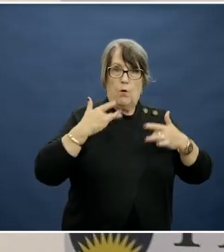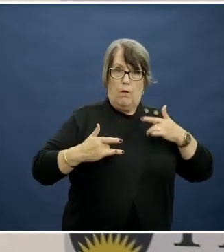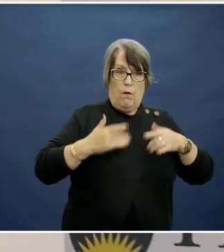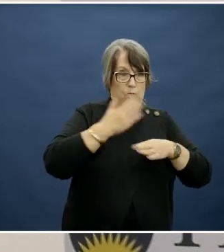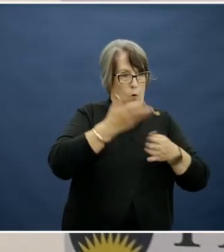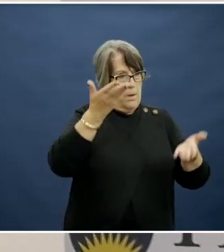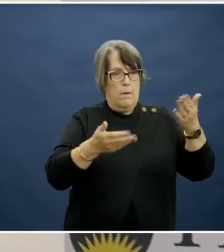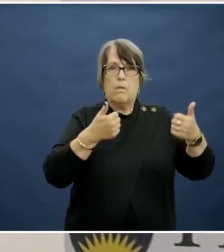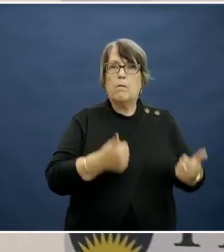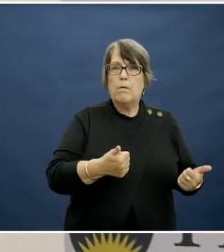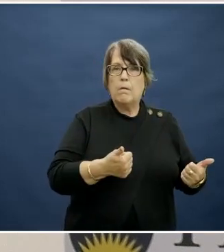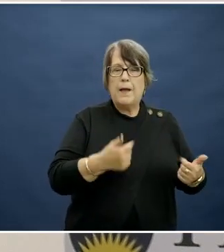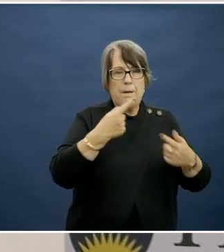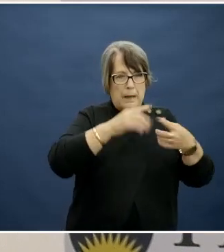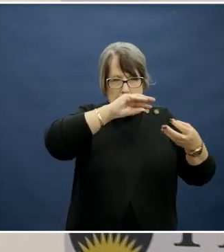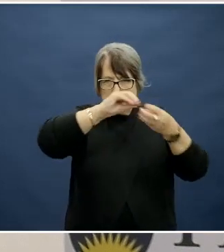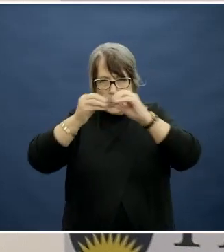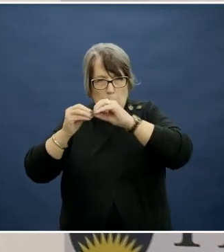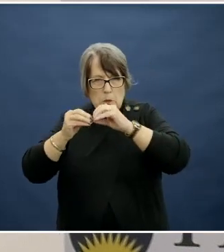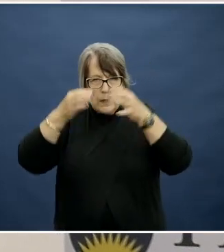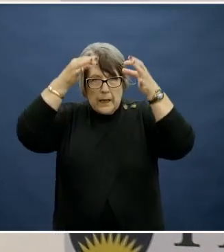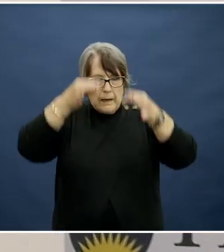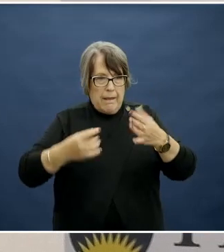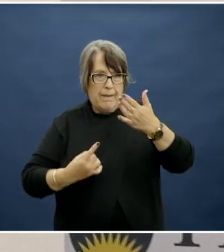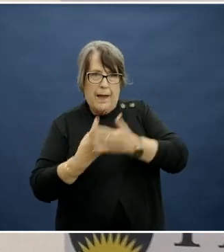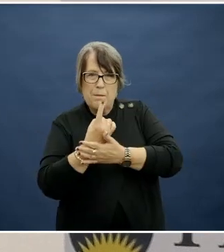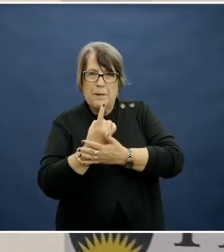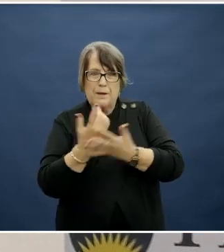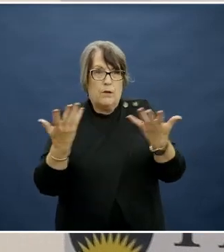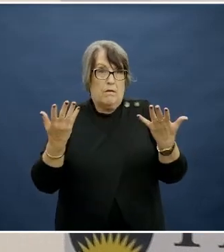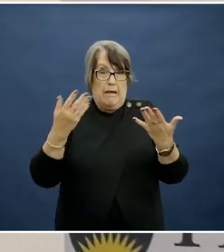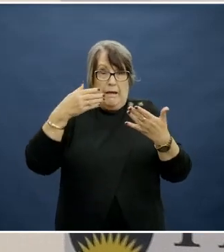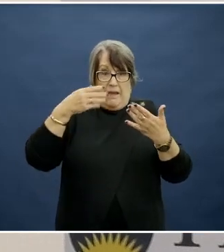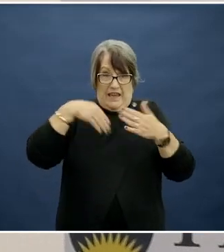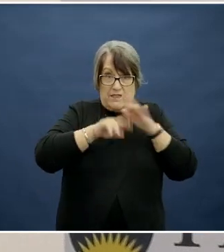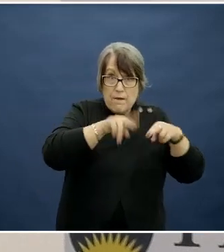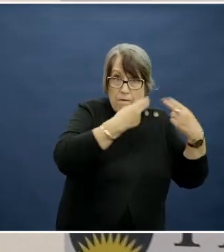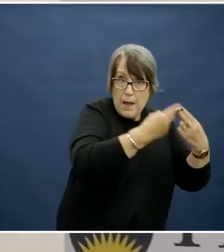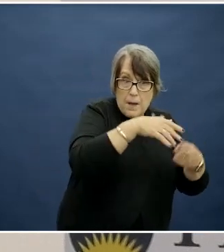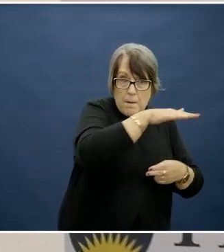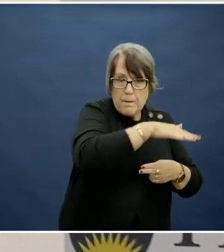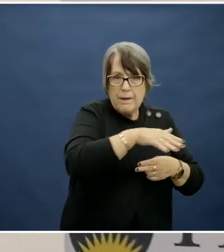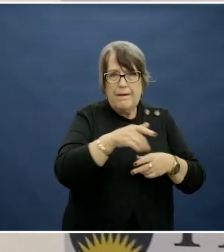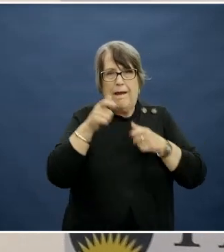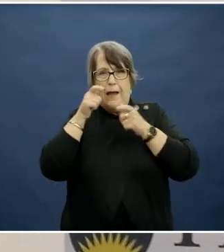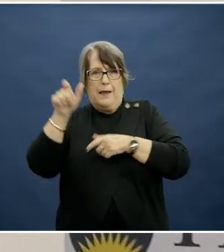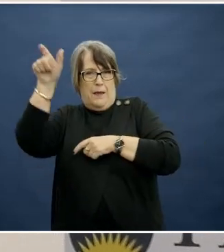but also the negotiations and decisions that happen between within families and between caregivers.